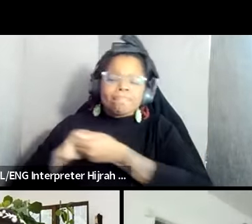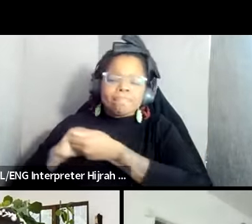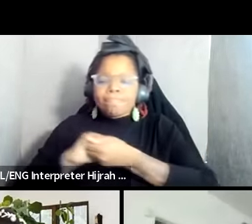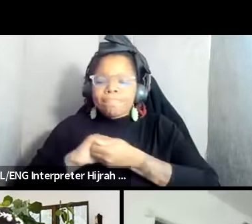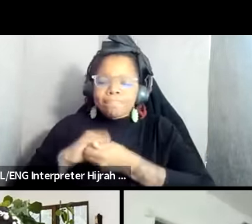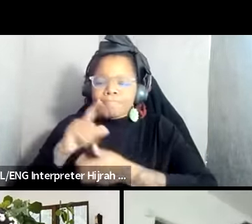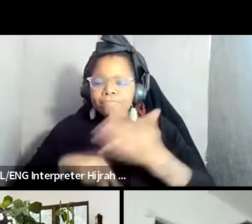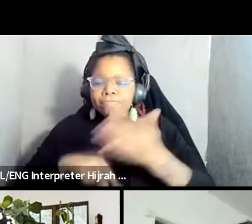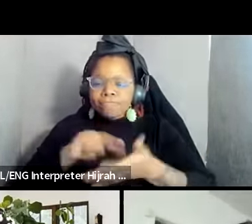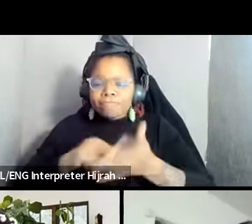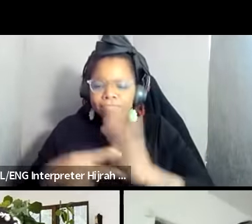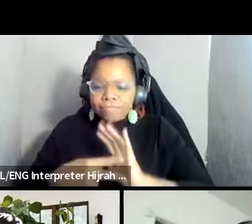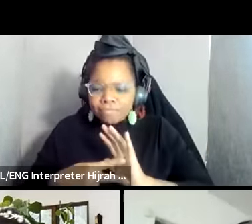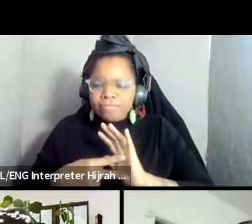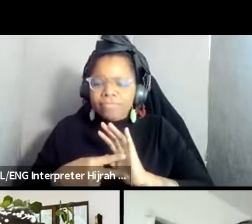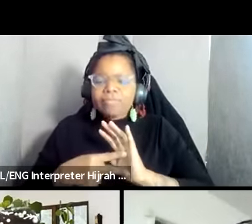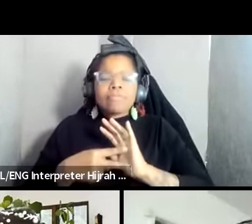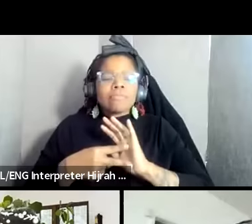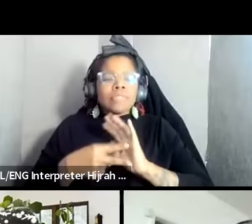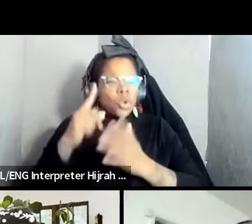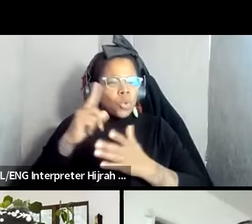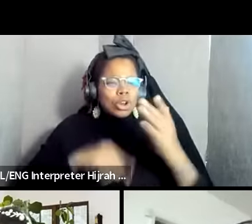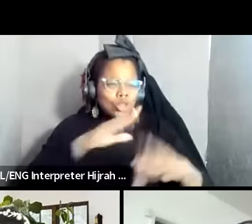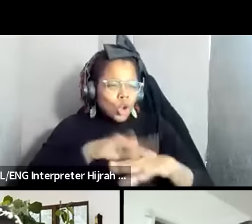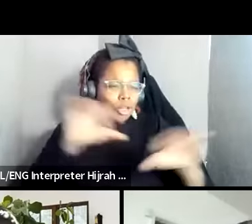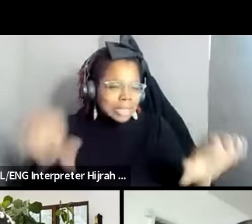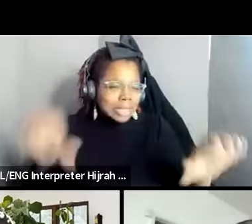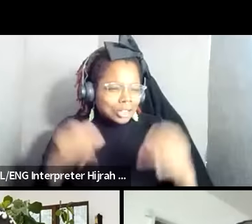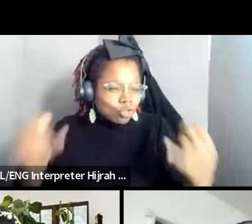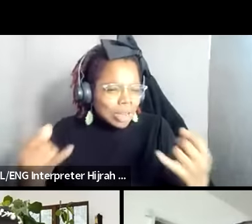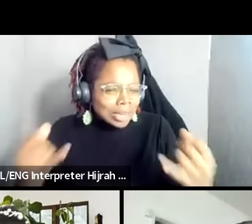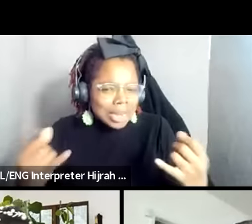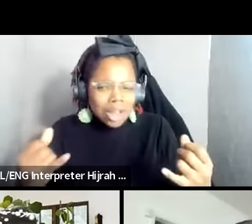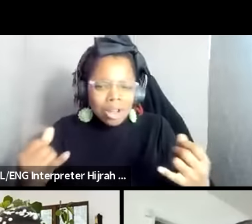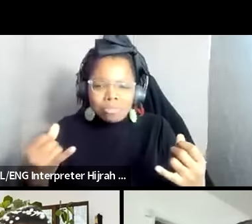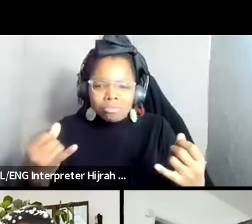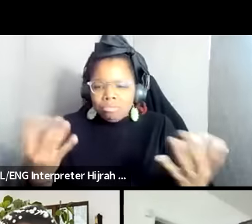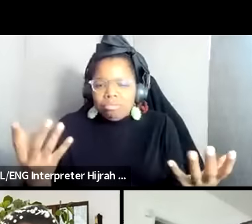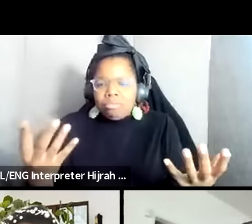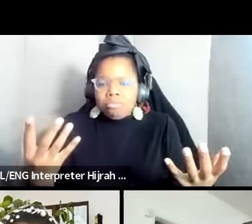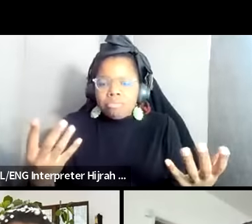some of the costs to action right now because we know I'm going to tell y'all there's something